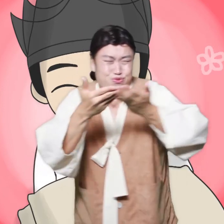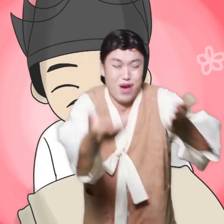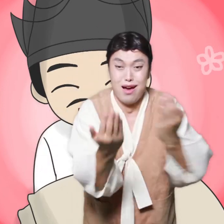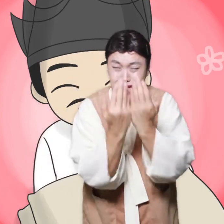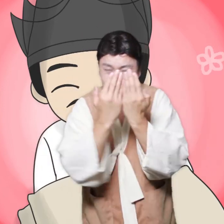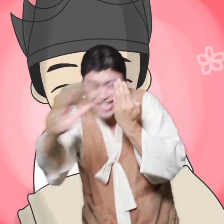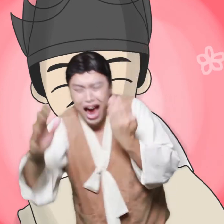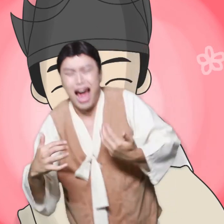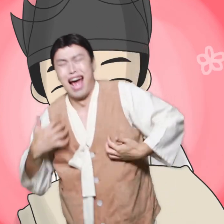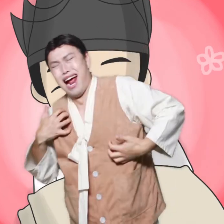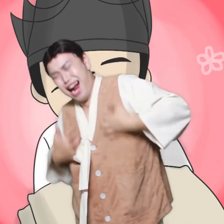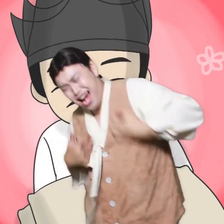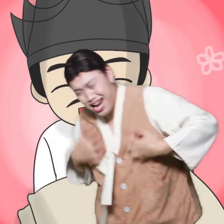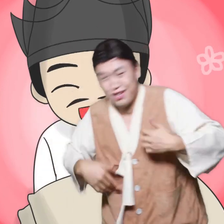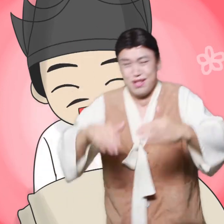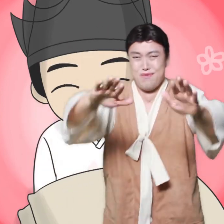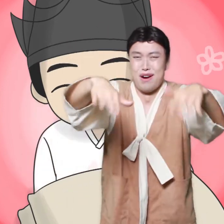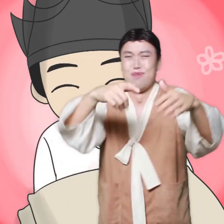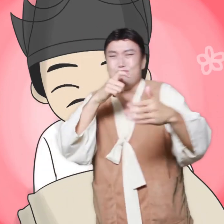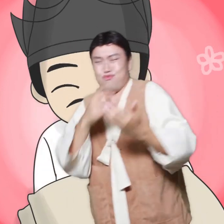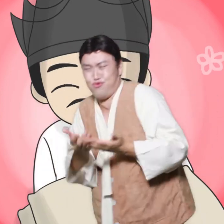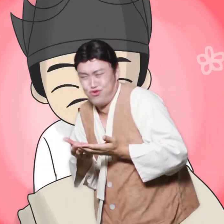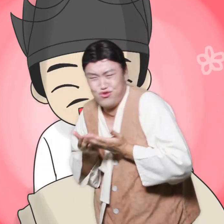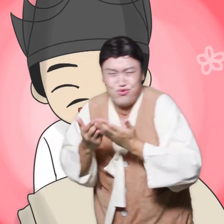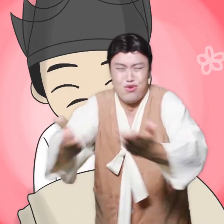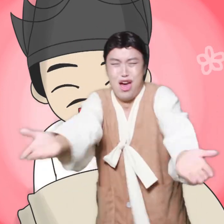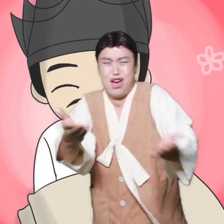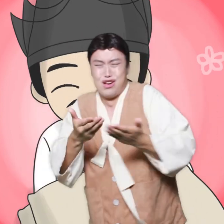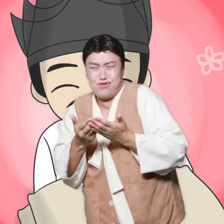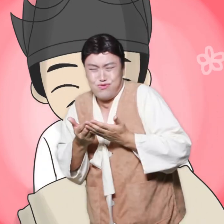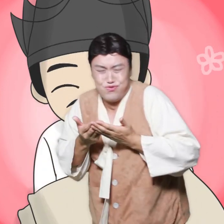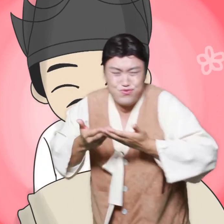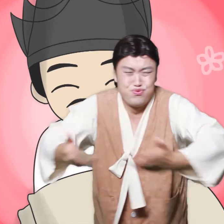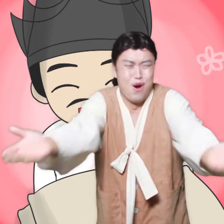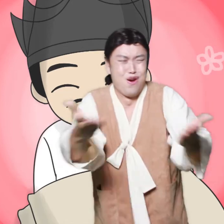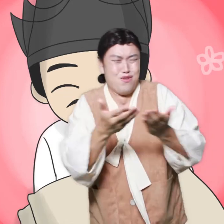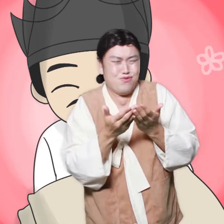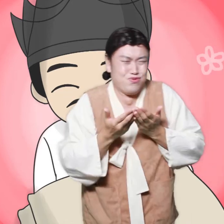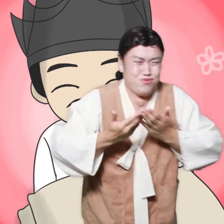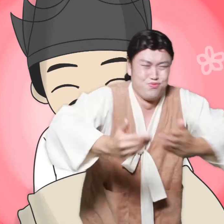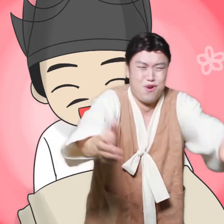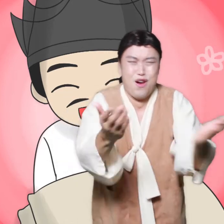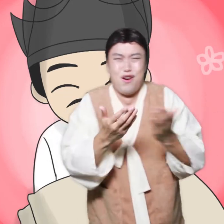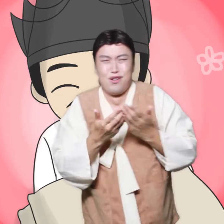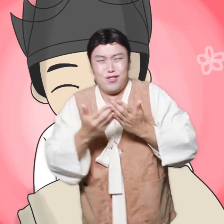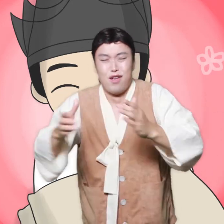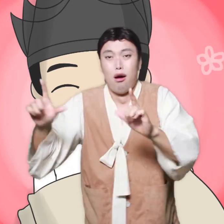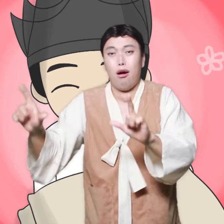A few days later, Gigi knocked on the gates of the stronghold. then a begger was standing at the doo asking for food